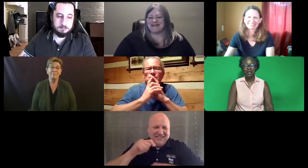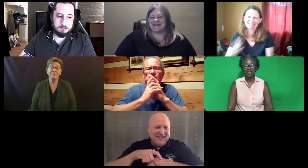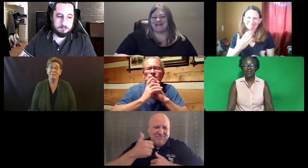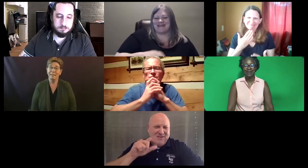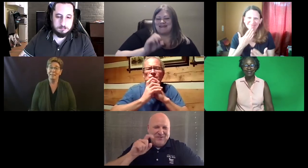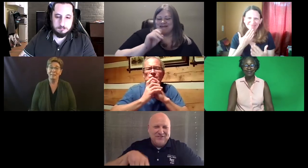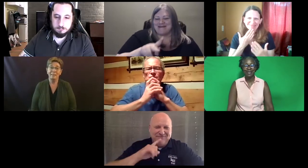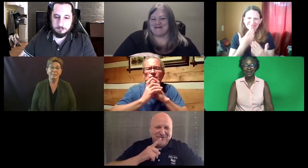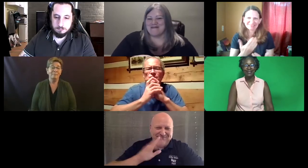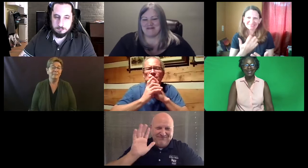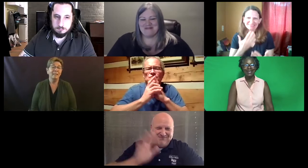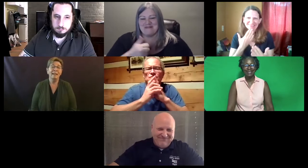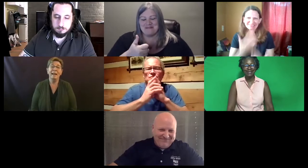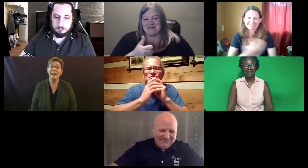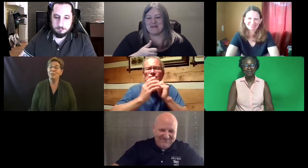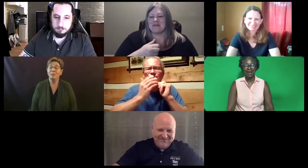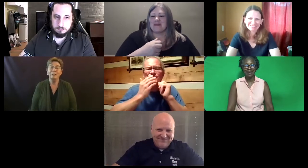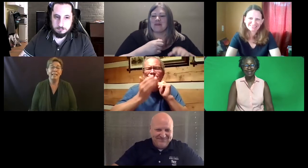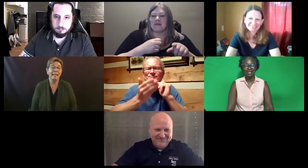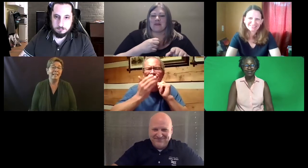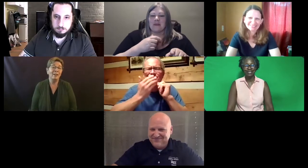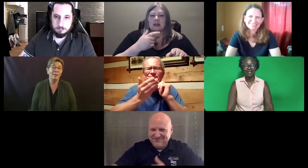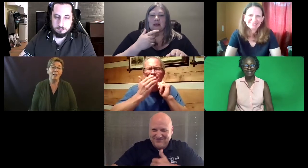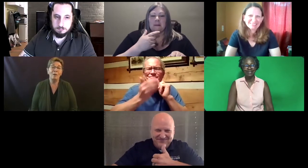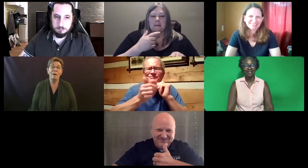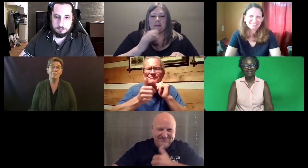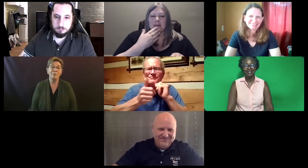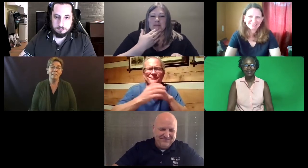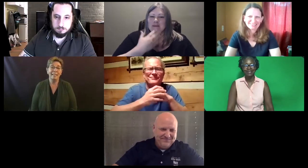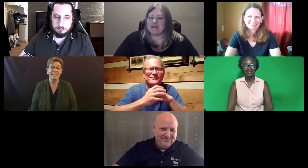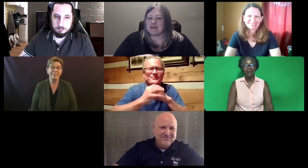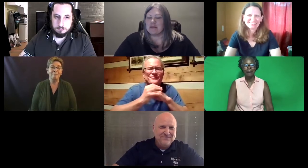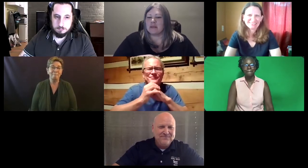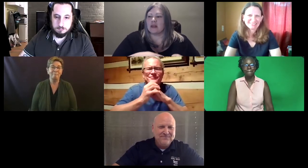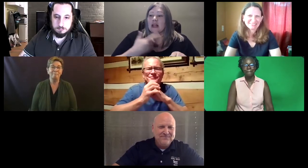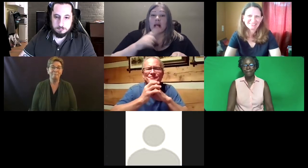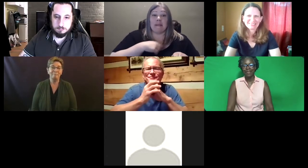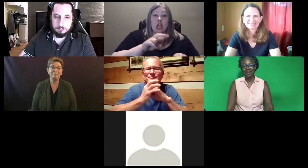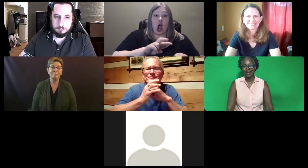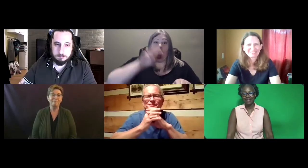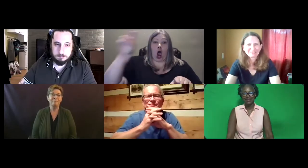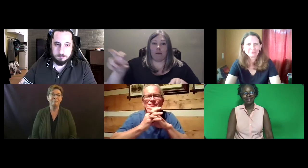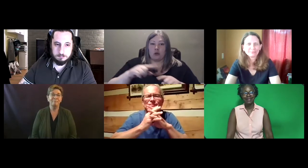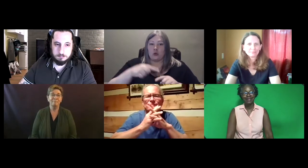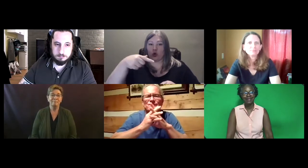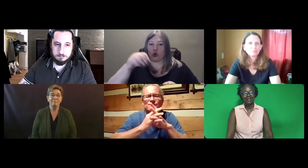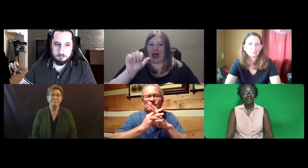If we have something I'll get you to come back. Trenton: Absolutely I think I'll go off screen now.